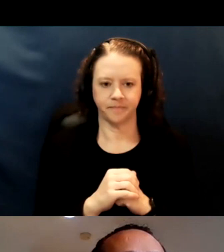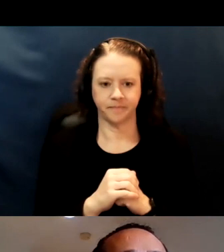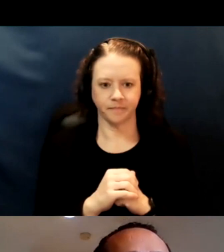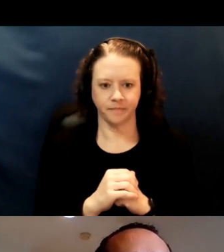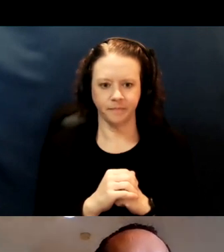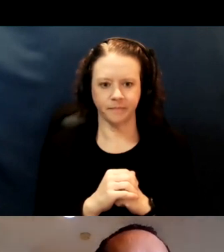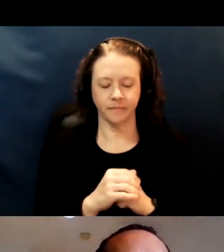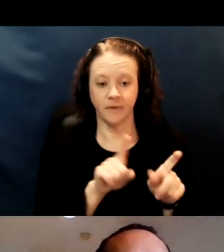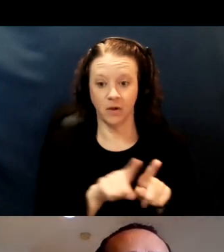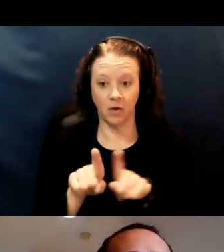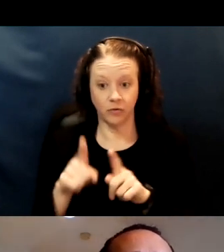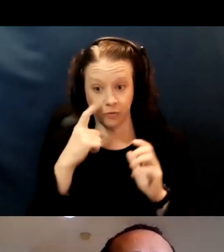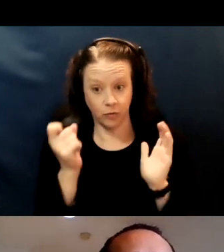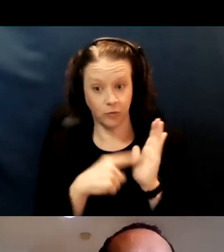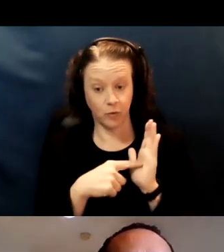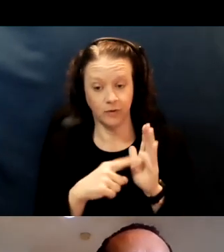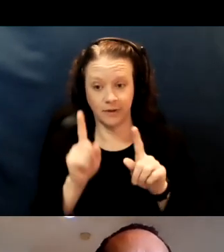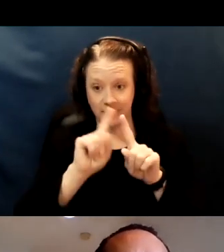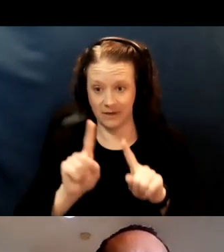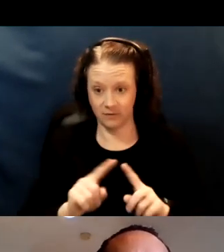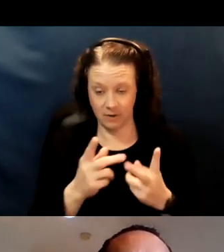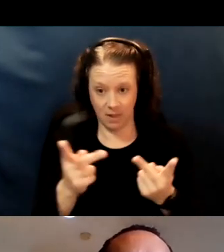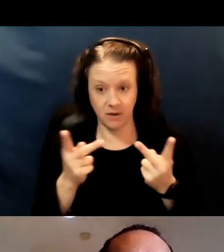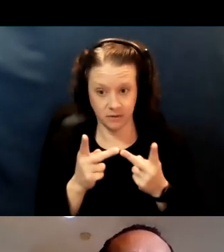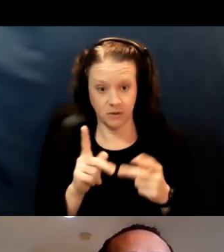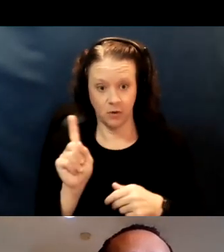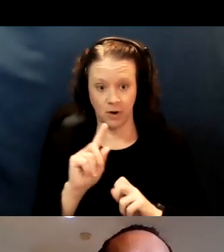You can also see the different places where people live.